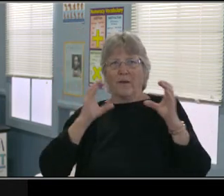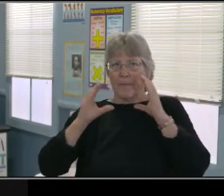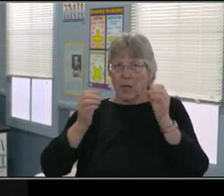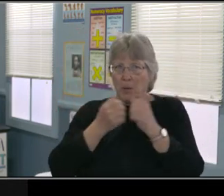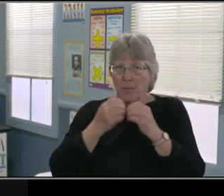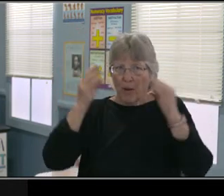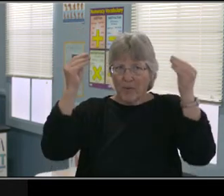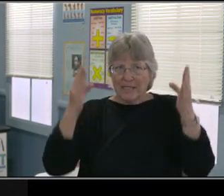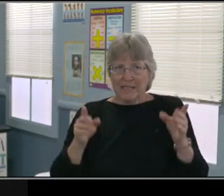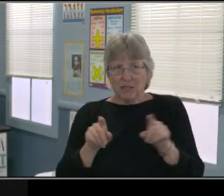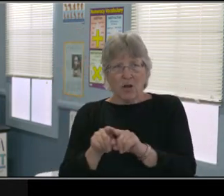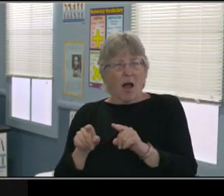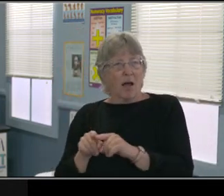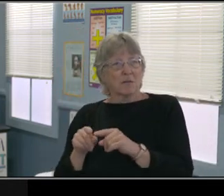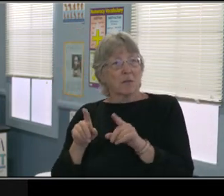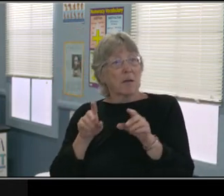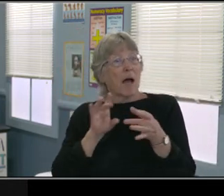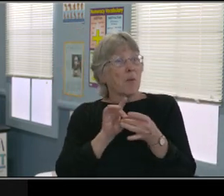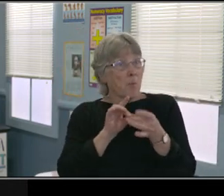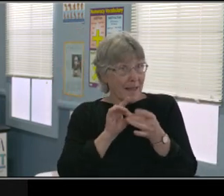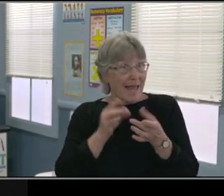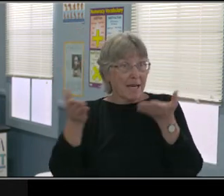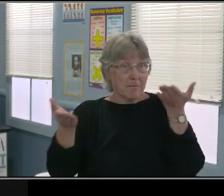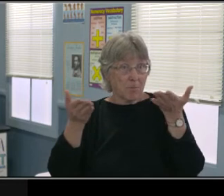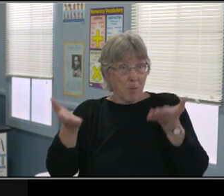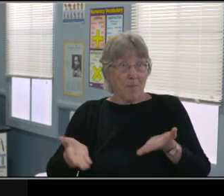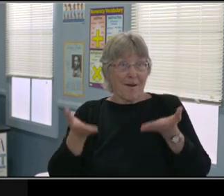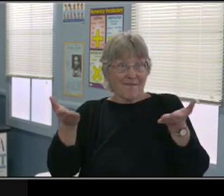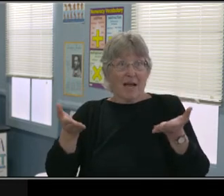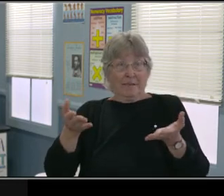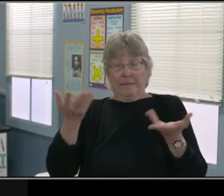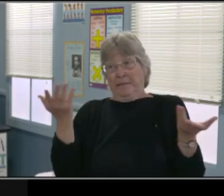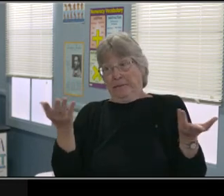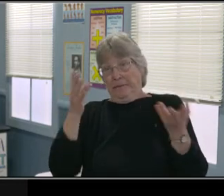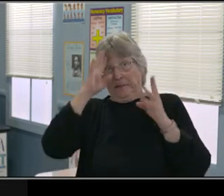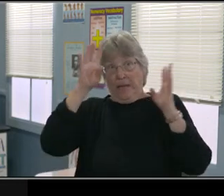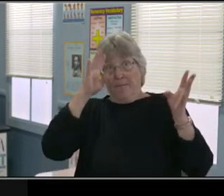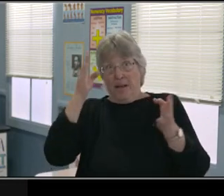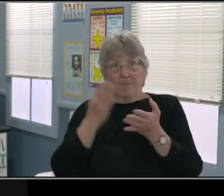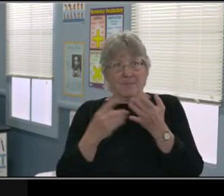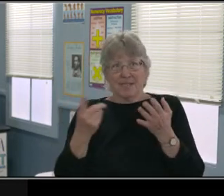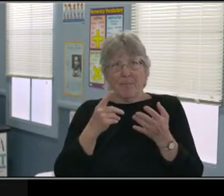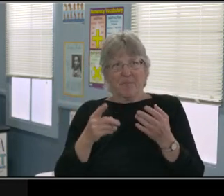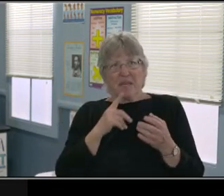about this student, to make sure that the student is successful. And then finally, the thing to think about